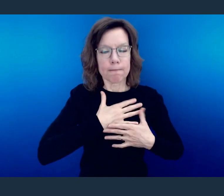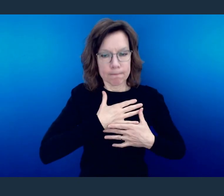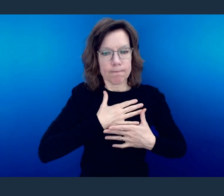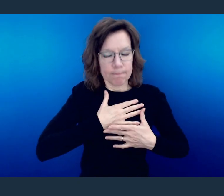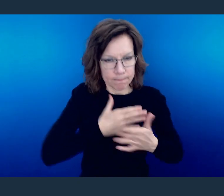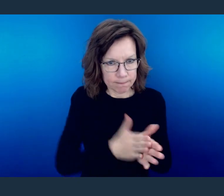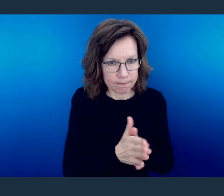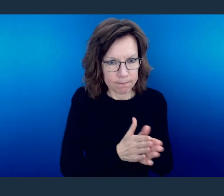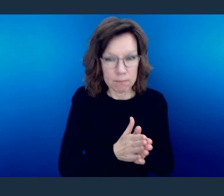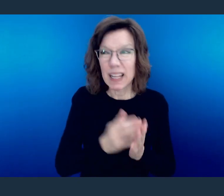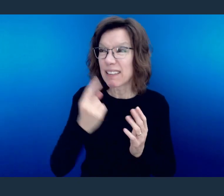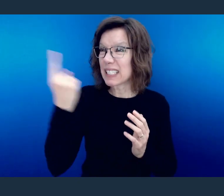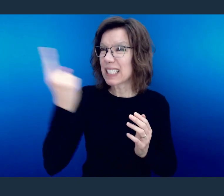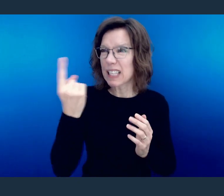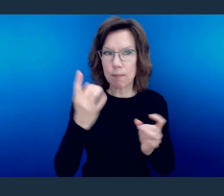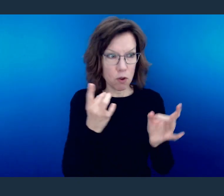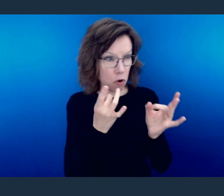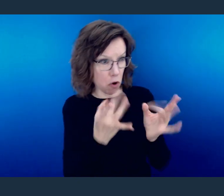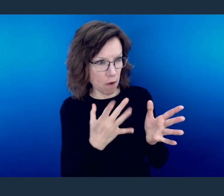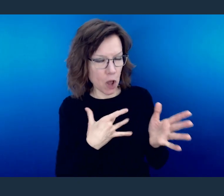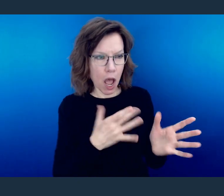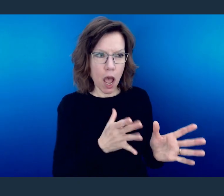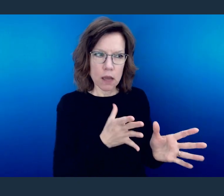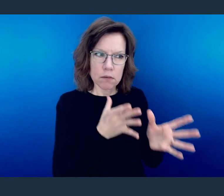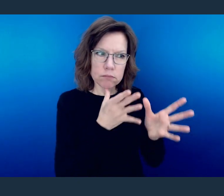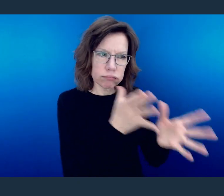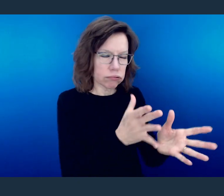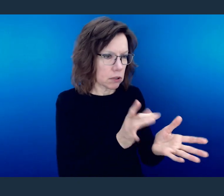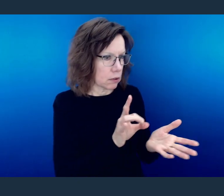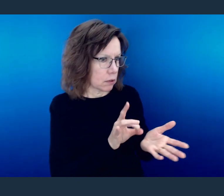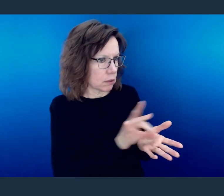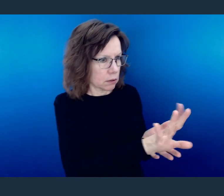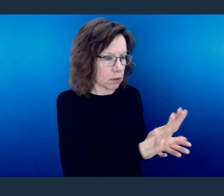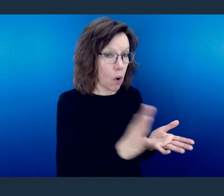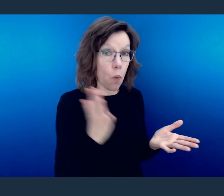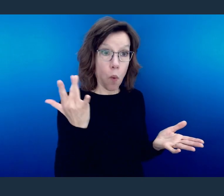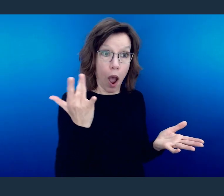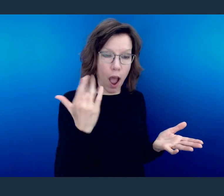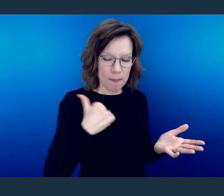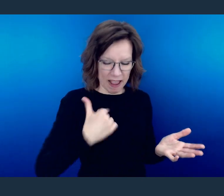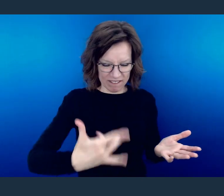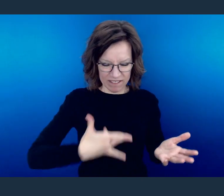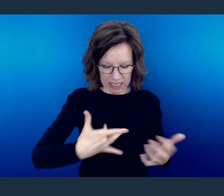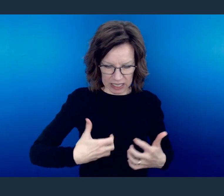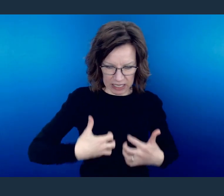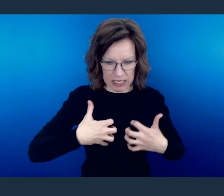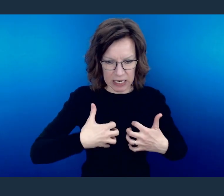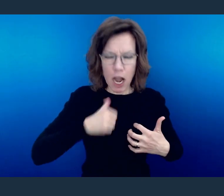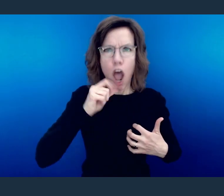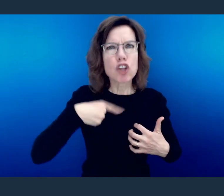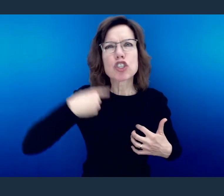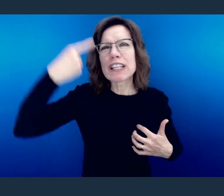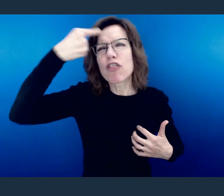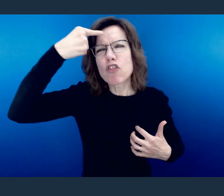When I abhor something or I detest it, it is a feeling inside of me. It's not just my thoughts all the time.